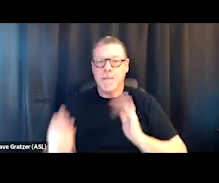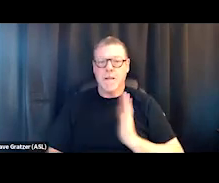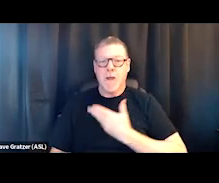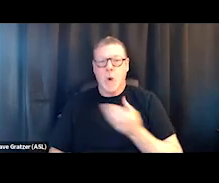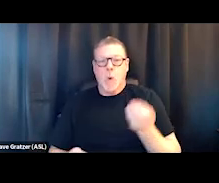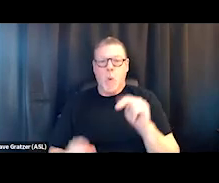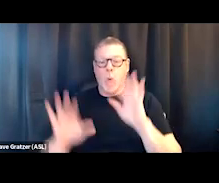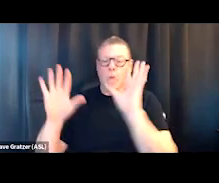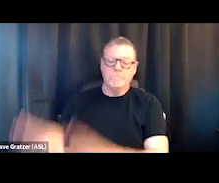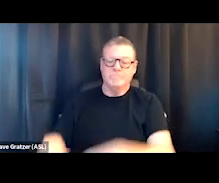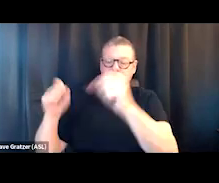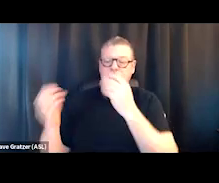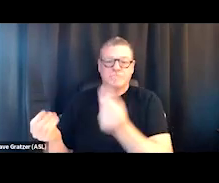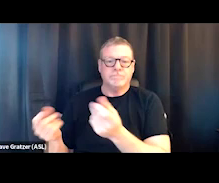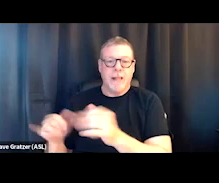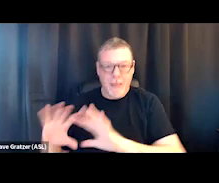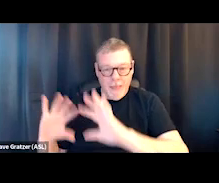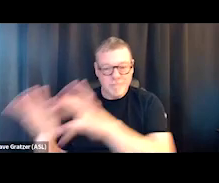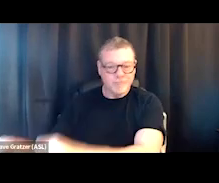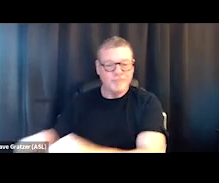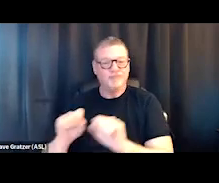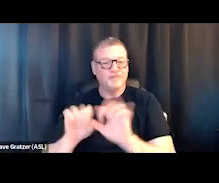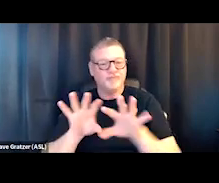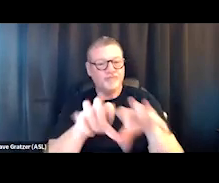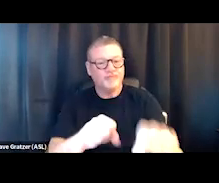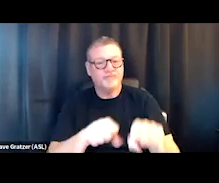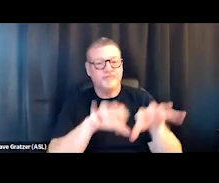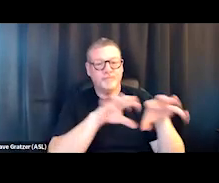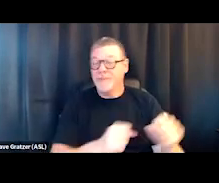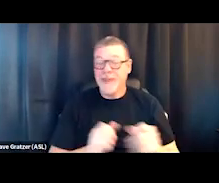And, you know, just some basic principles,